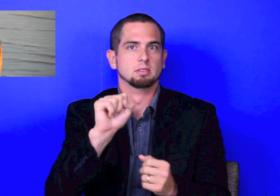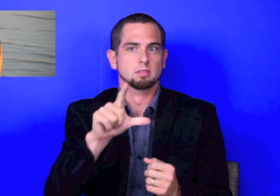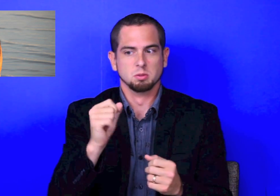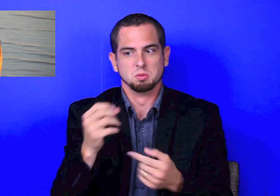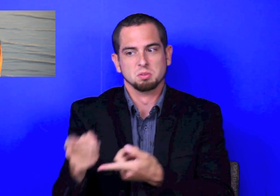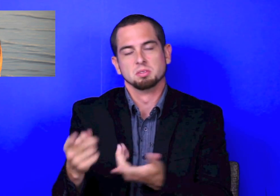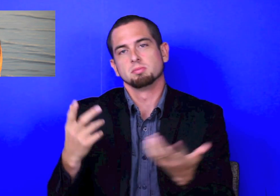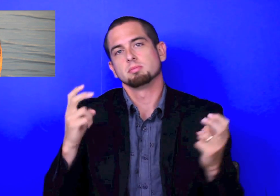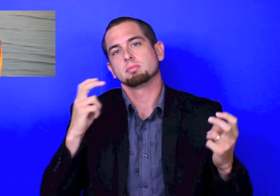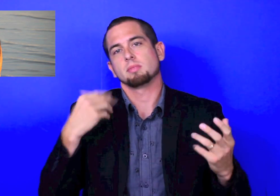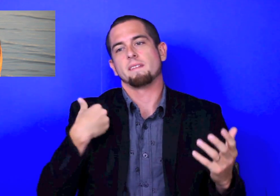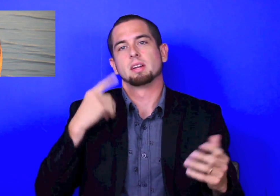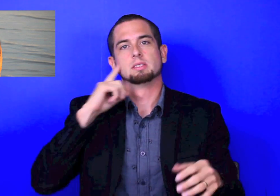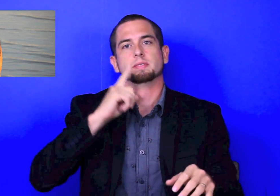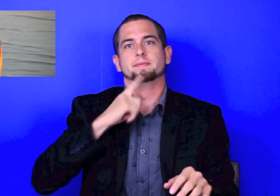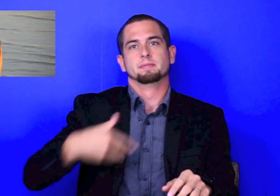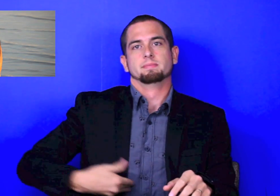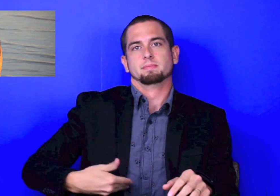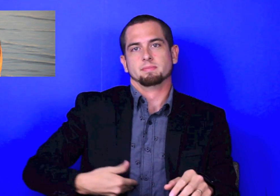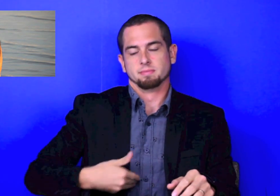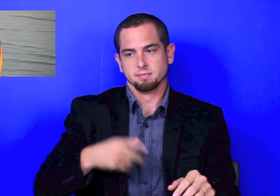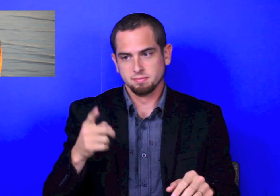He knows how to sit with ASL commands. So, he has a Deaf gut.